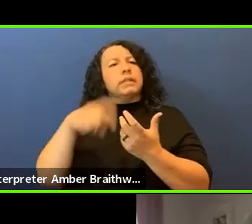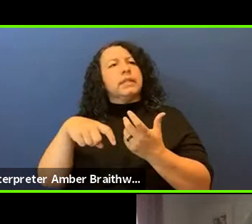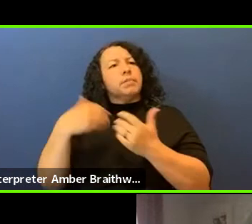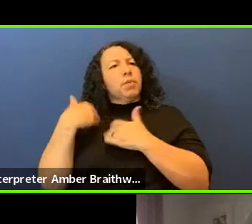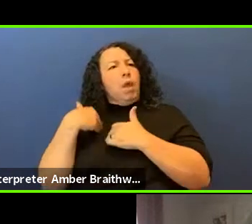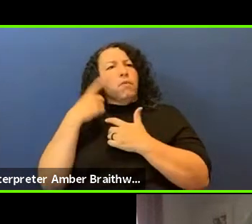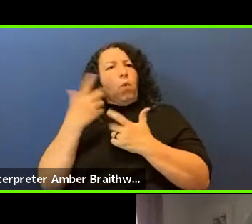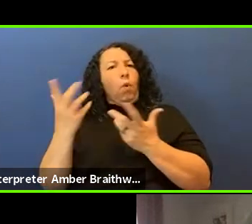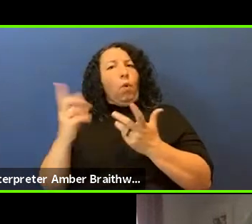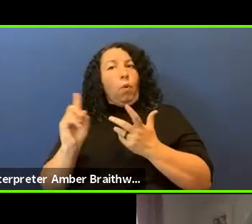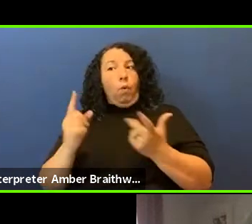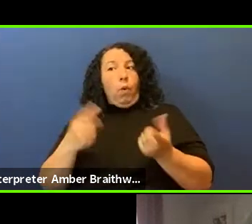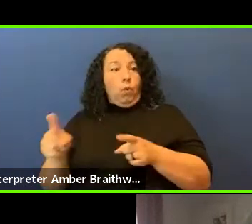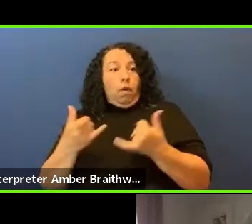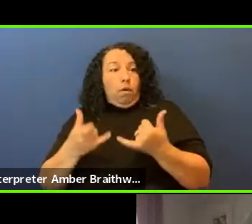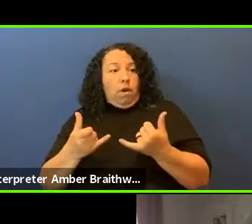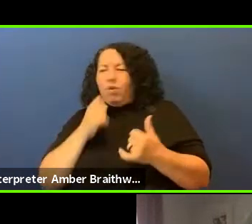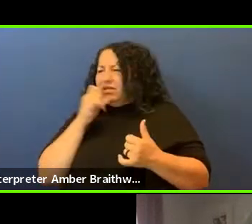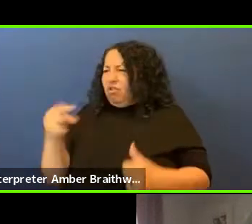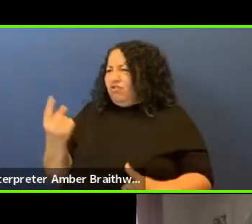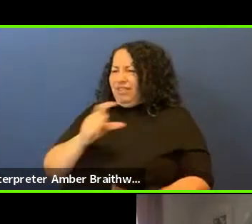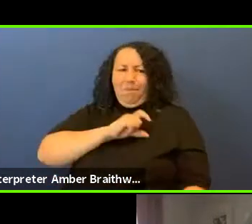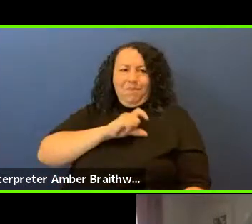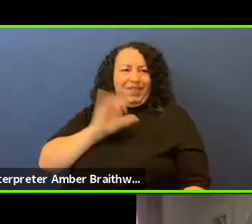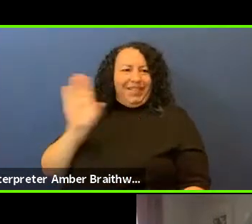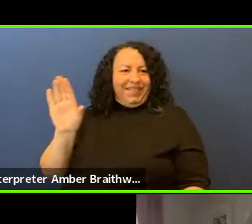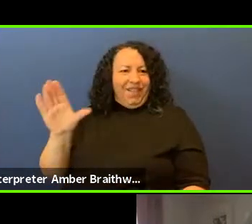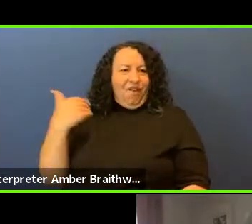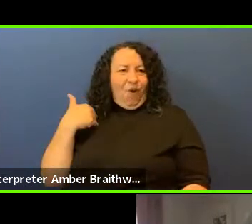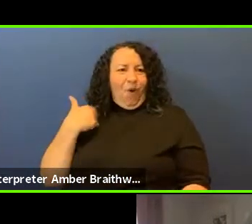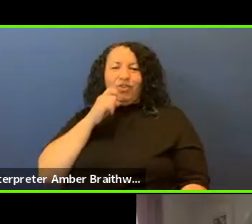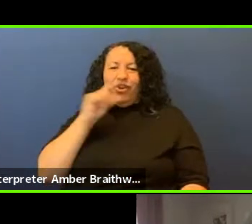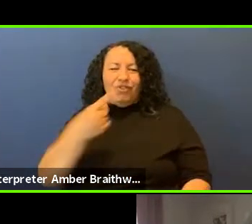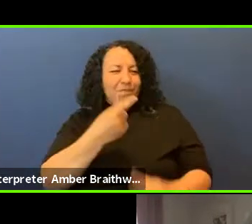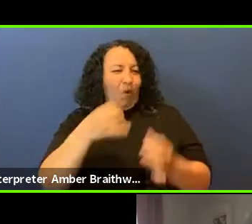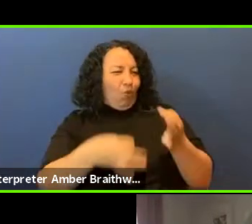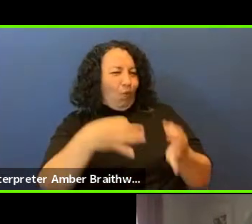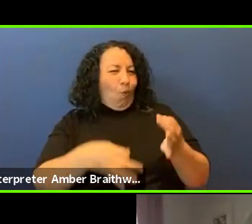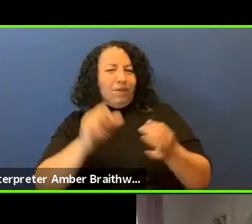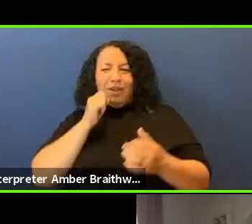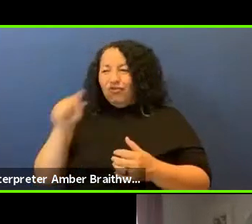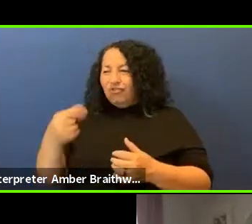of the police, this isn't just an issue of the courts or the law,